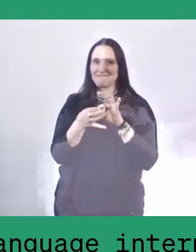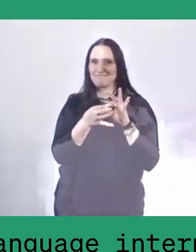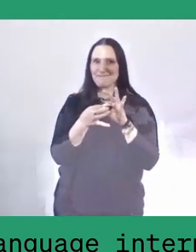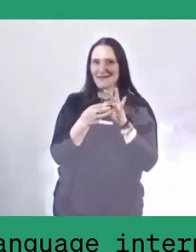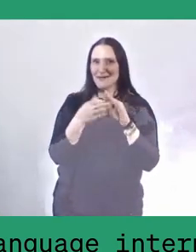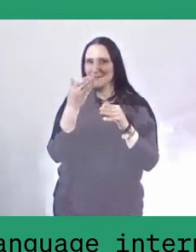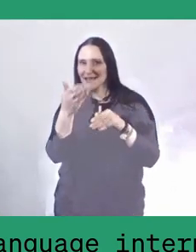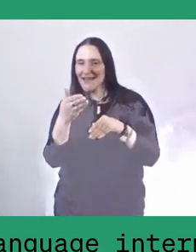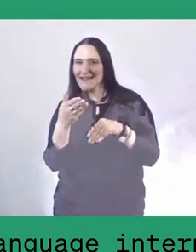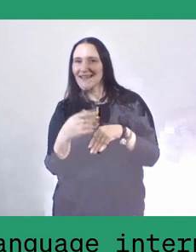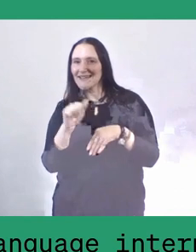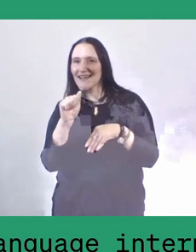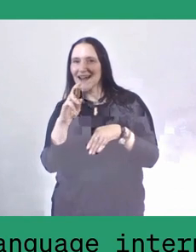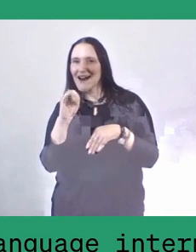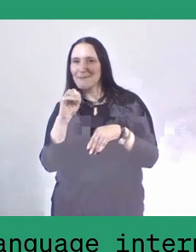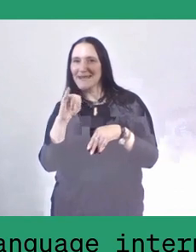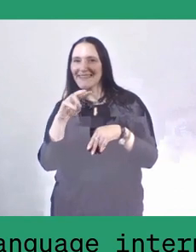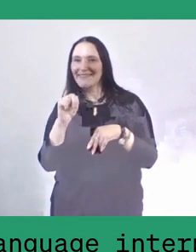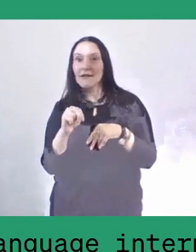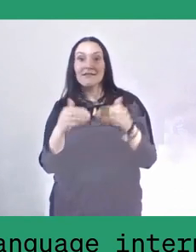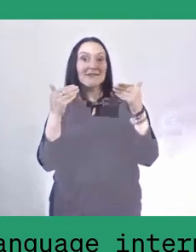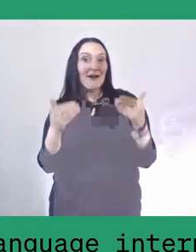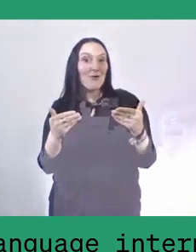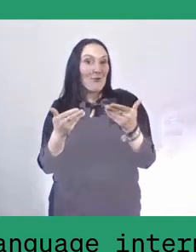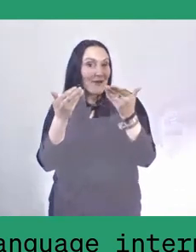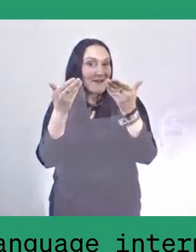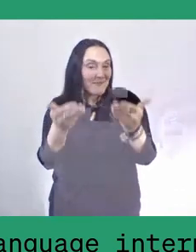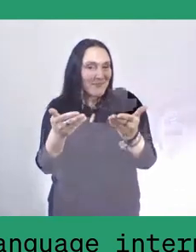And this will be the moment where I hand the microphone to Armin.